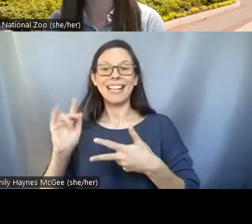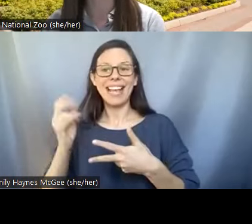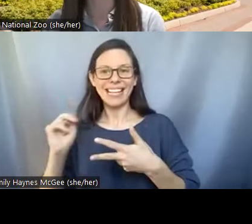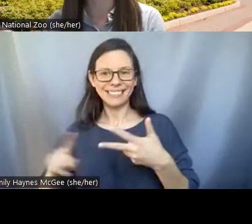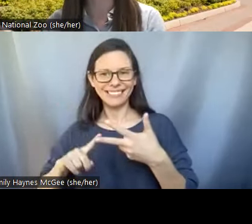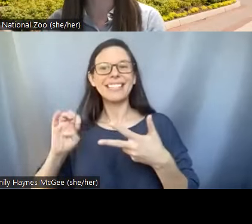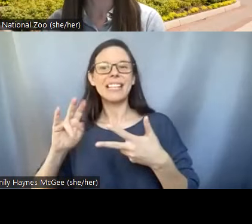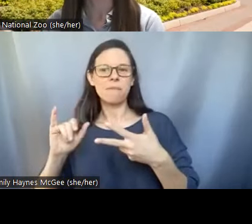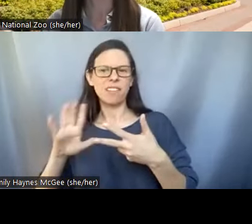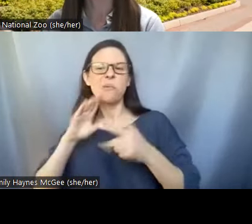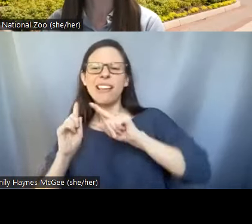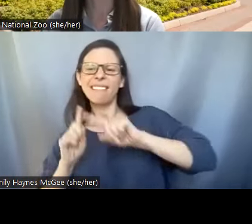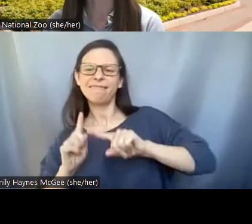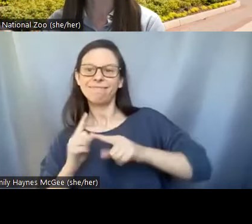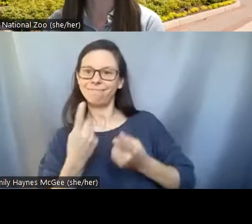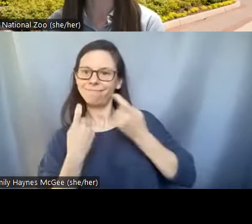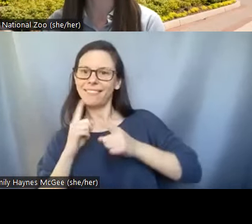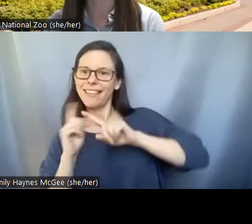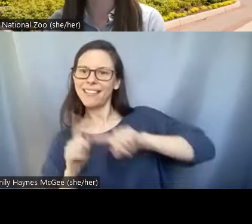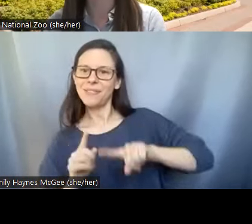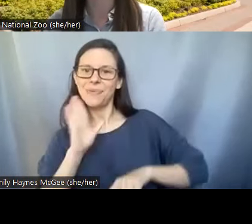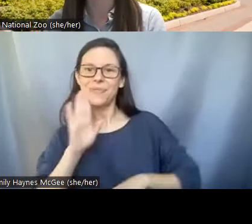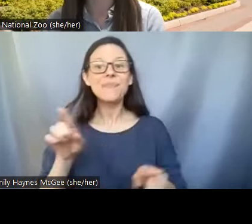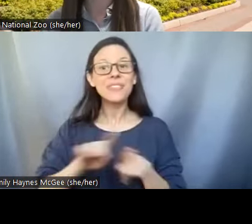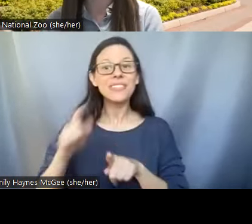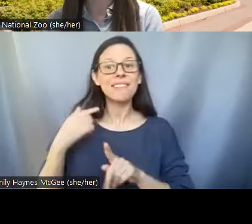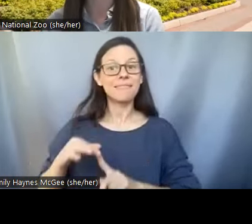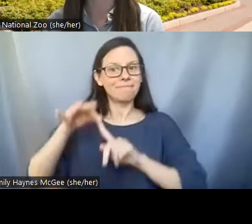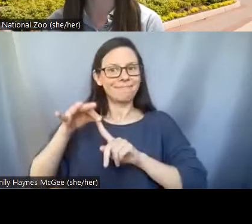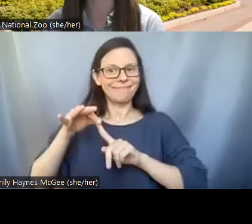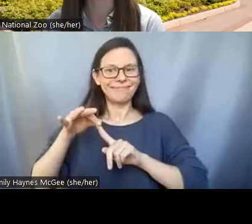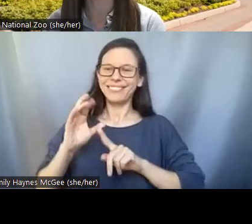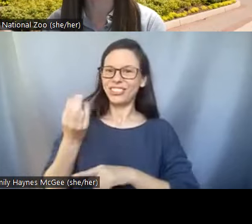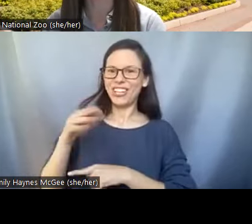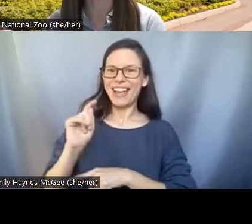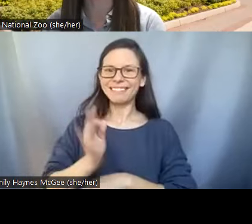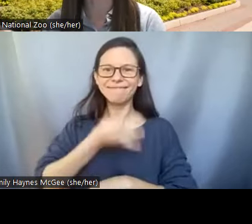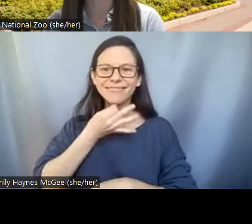your questions and we have a very special chat expert. Today, we have Daniela Chavez another